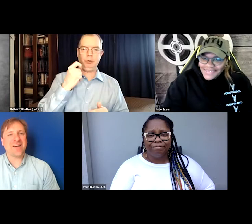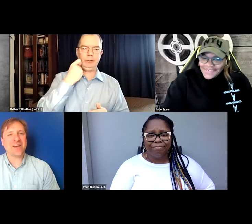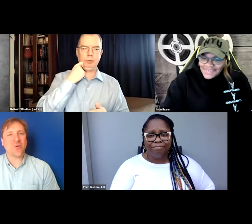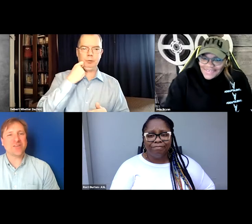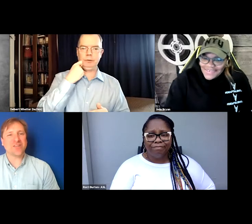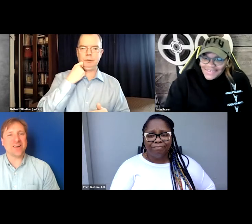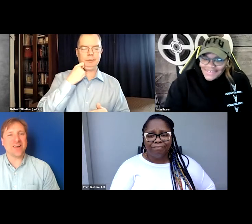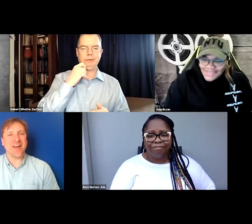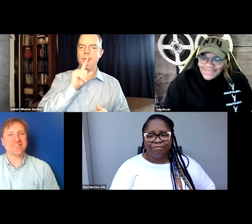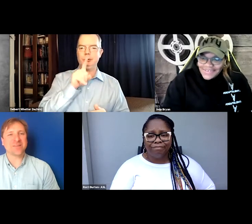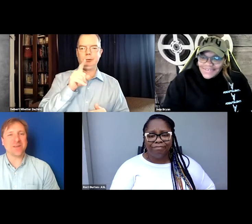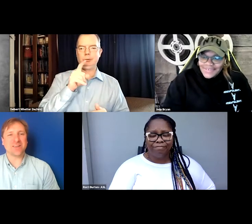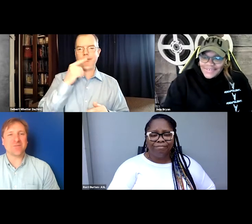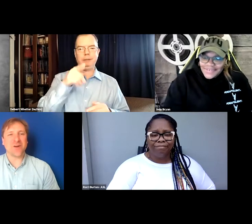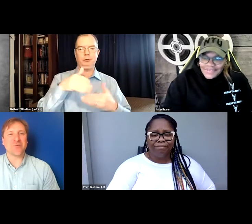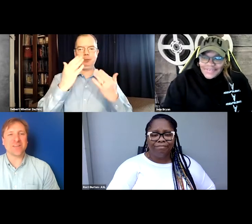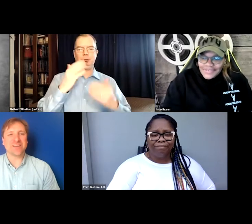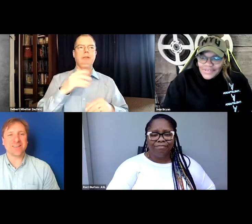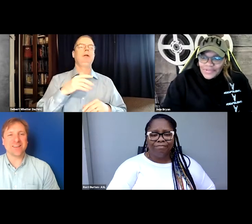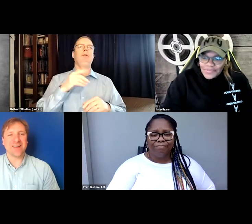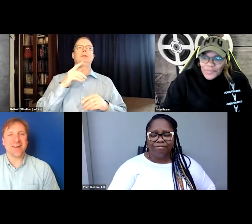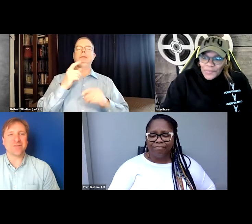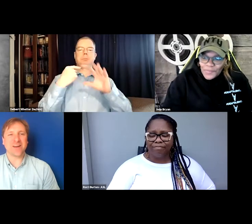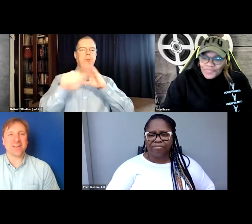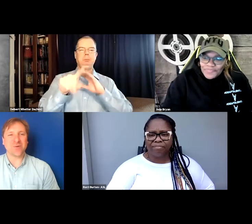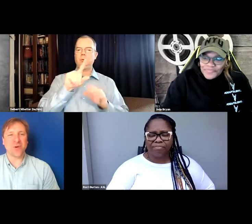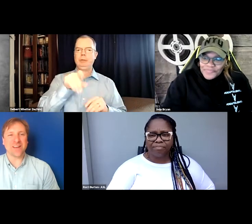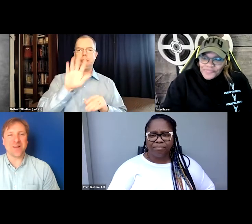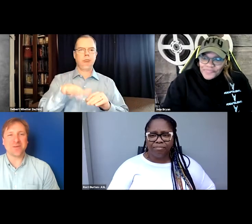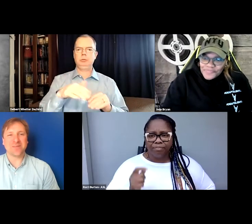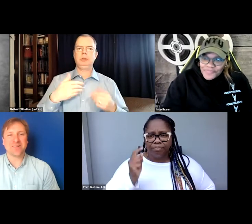I had that question asked to me very recently, and it's funny that you bring it up.